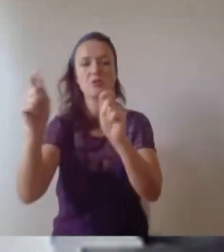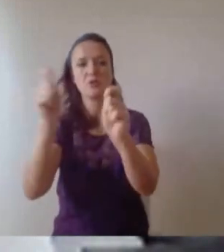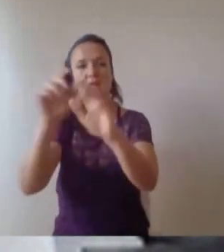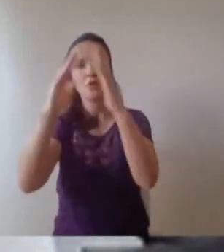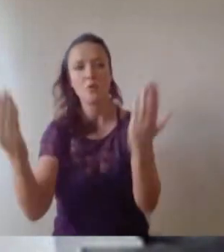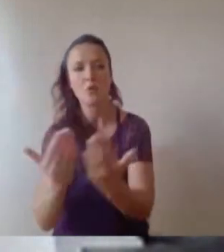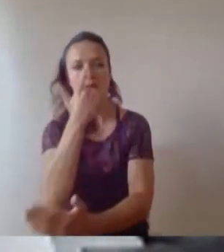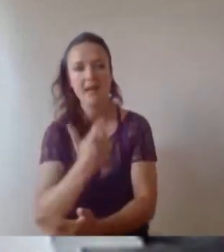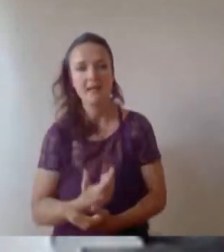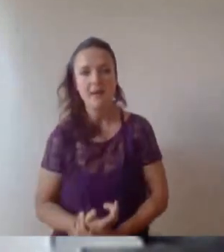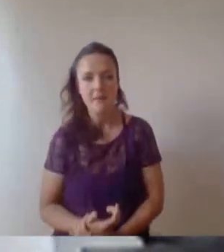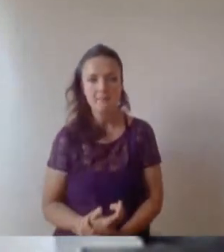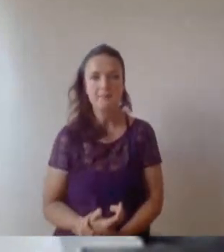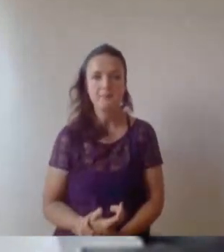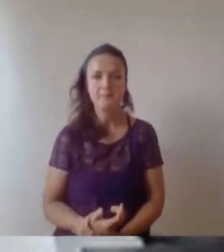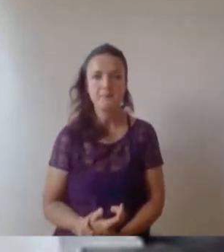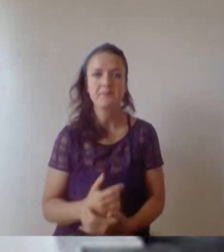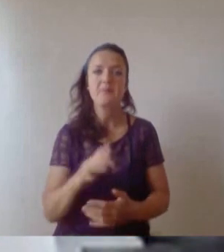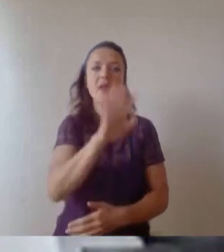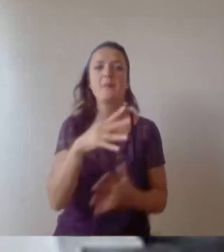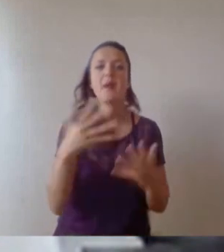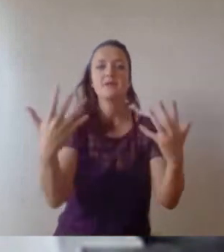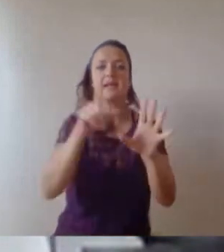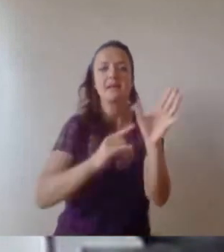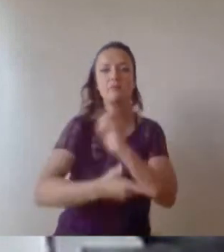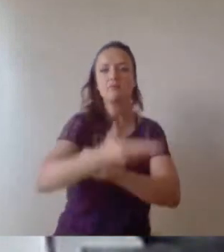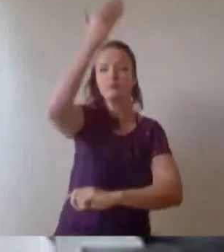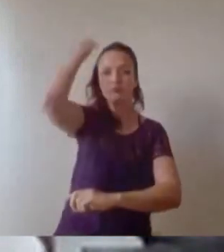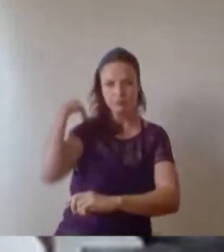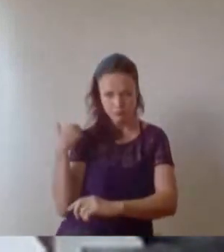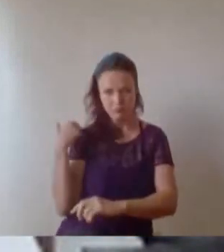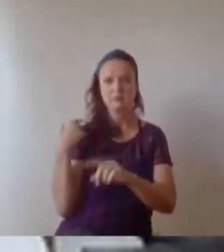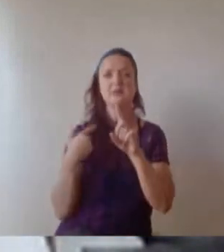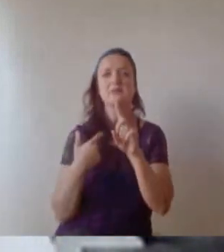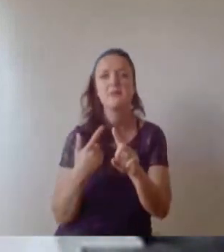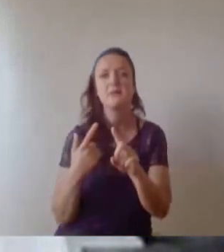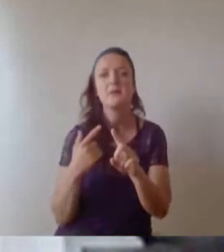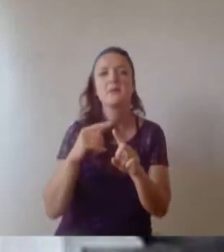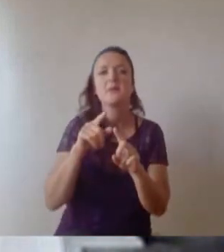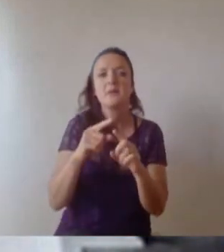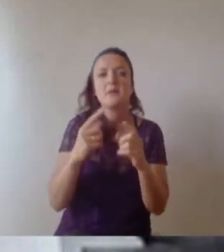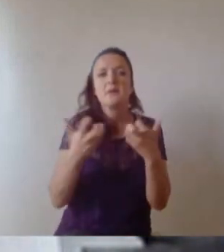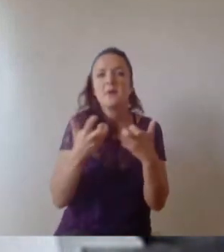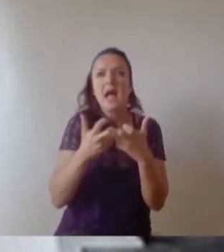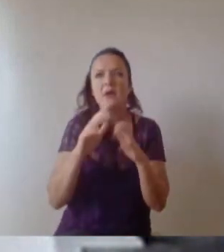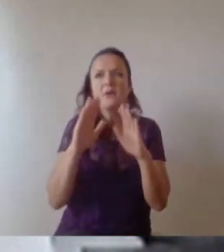that the way the world searches is fundamentally broken, it's just not fit for purpose nowadays. We're all walking around with these new